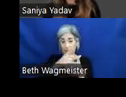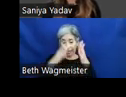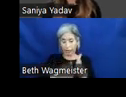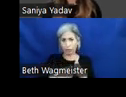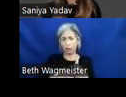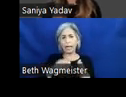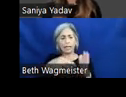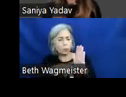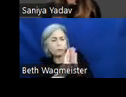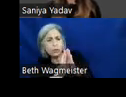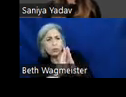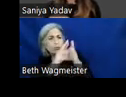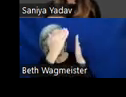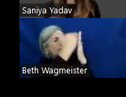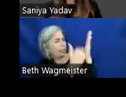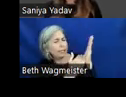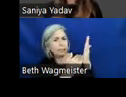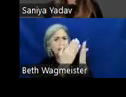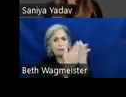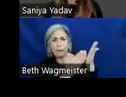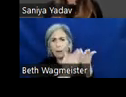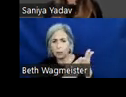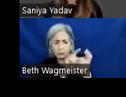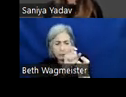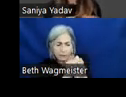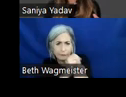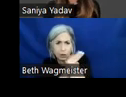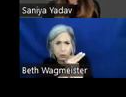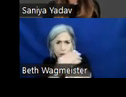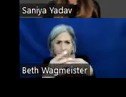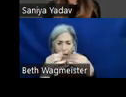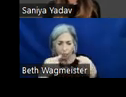within a design system based on the specific usage guidelines, that's the example we give.